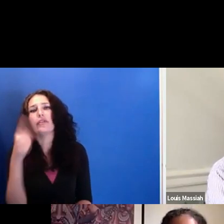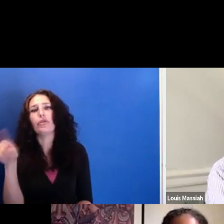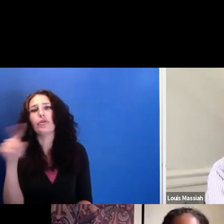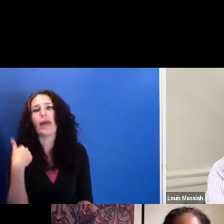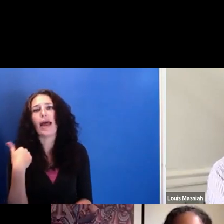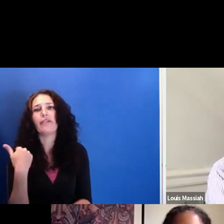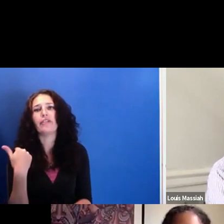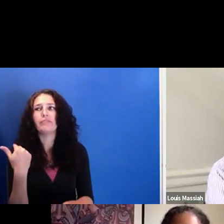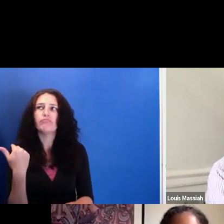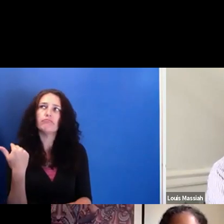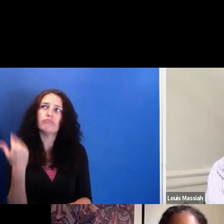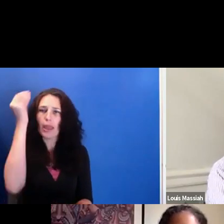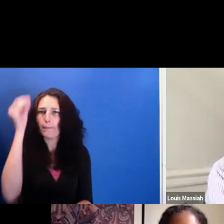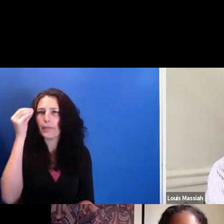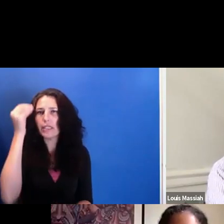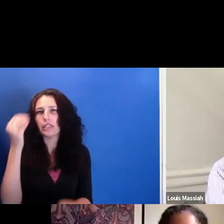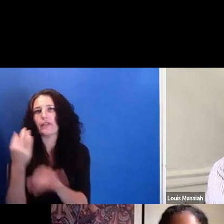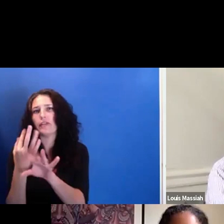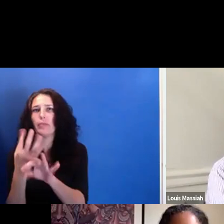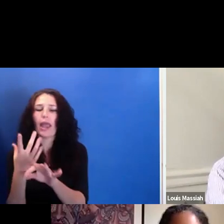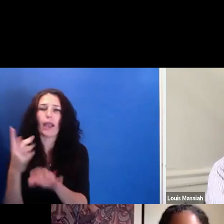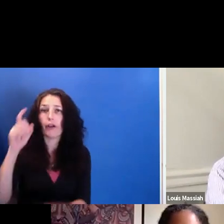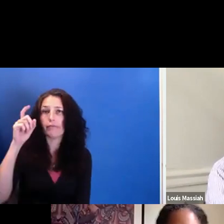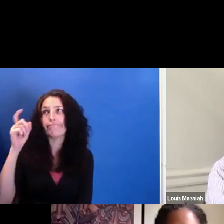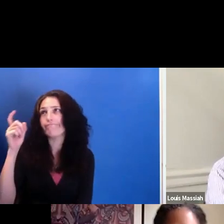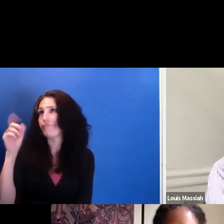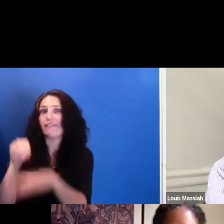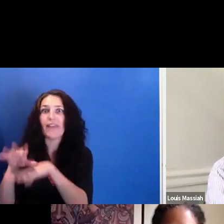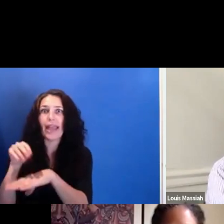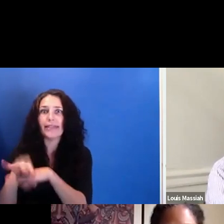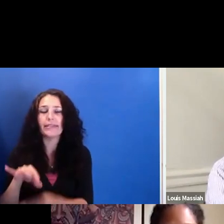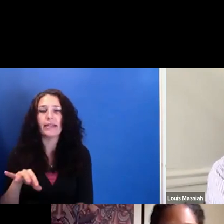want to create story through film, or want to capture